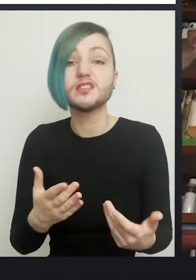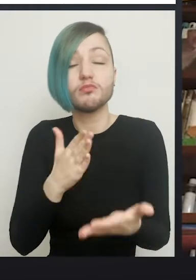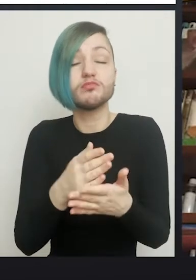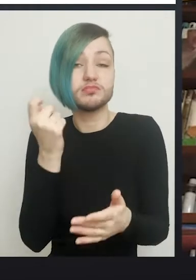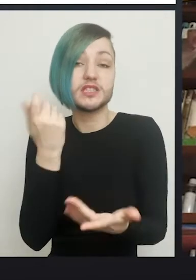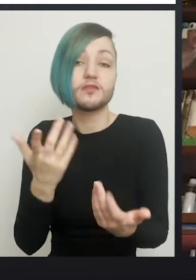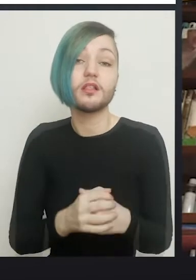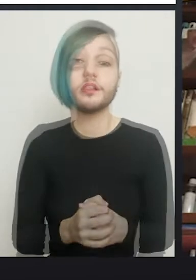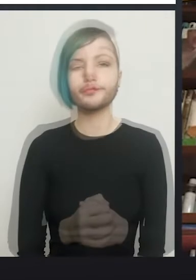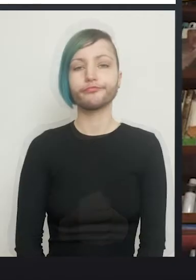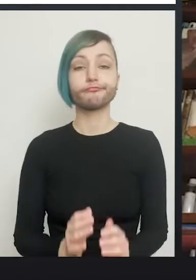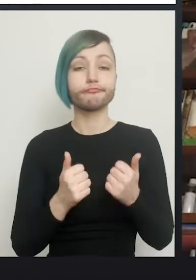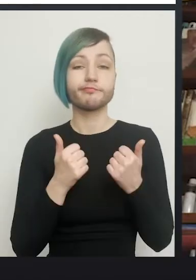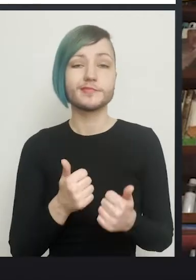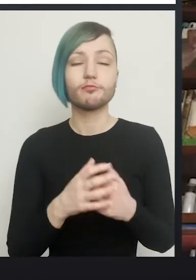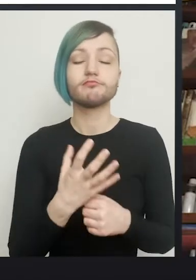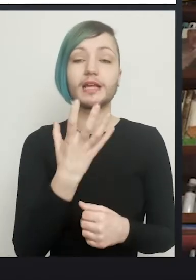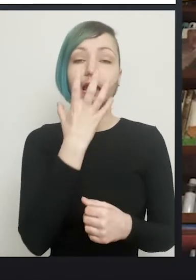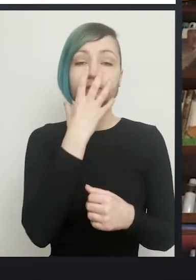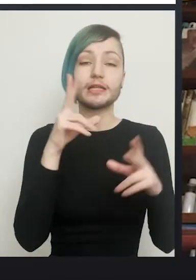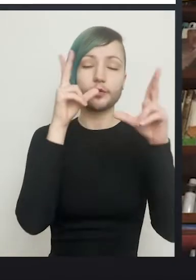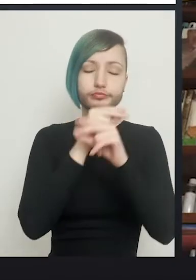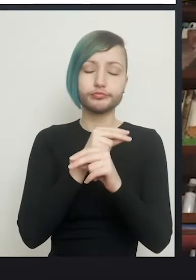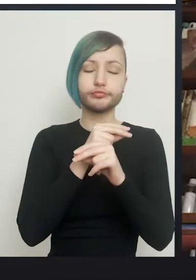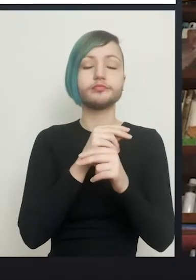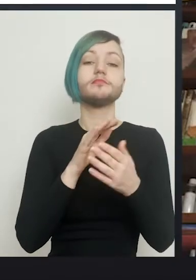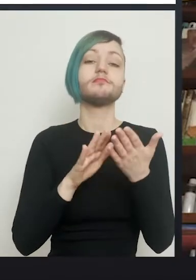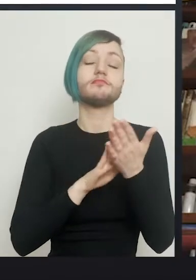So, once anaesthetised, the patients are brought and put onto the operating